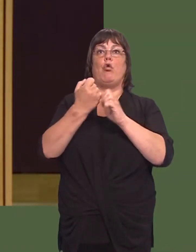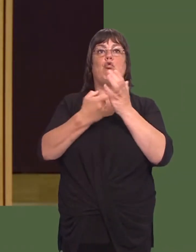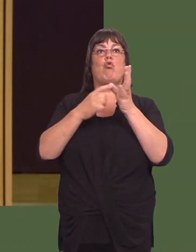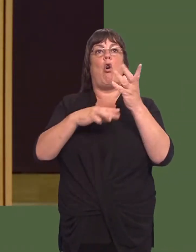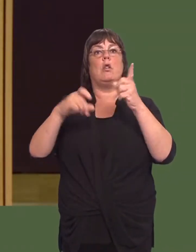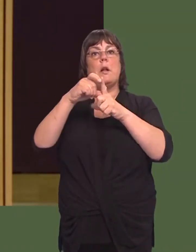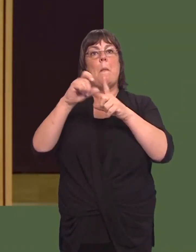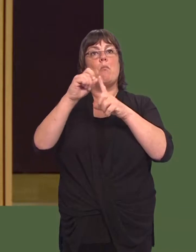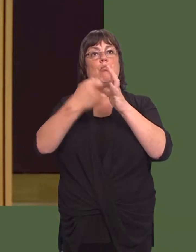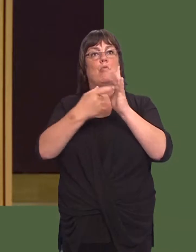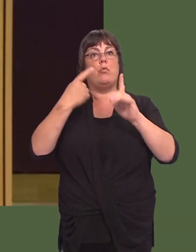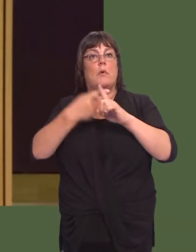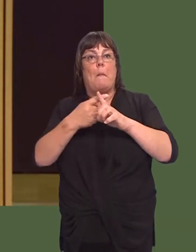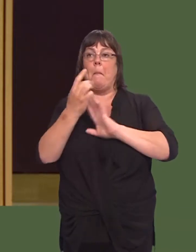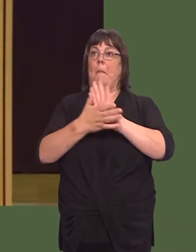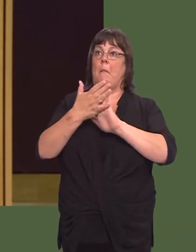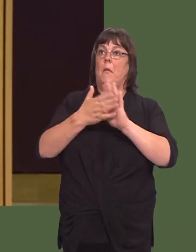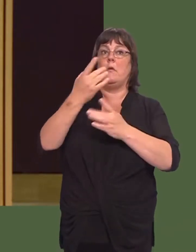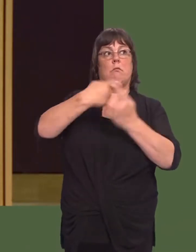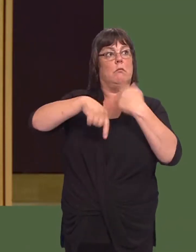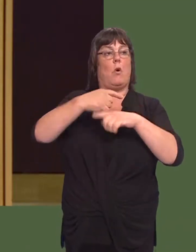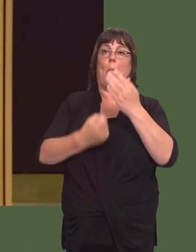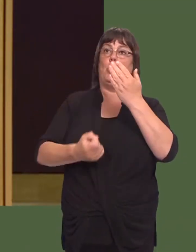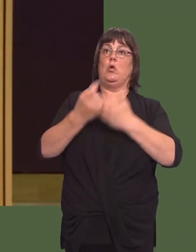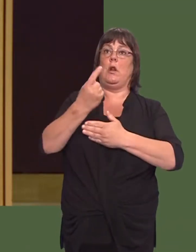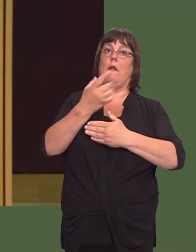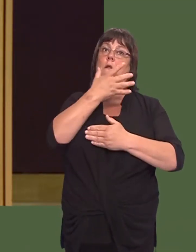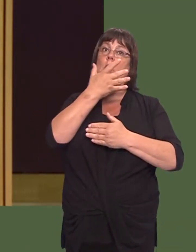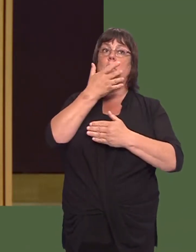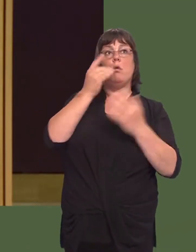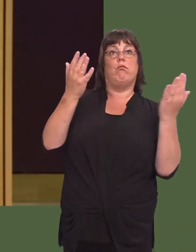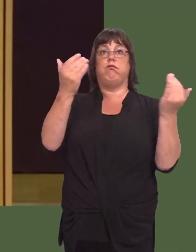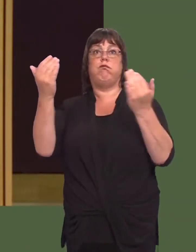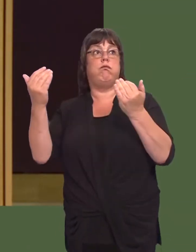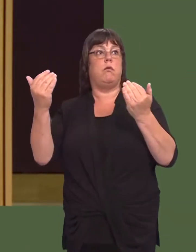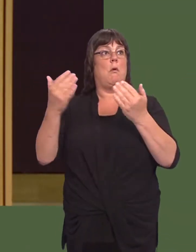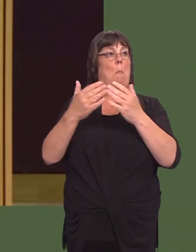opportunity for us in Wales to show what we can do as a host for major world sports projects.